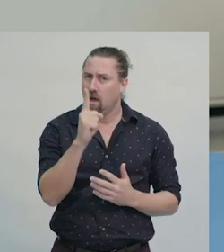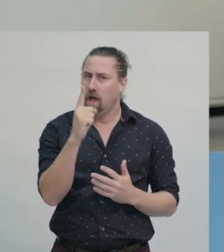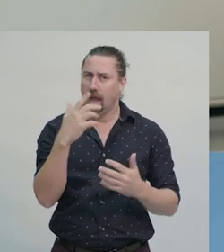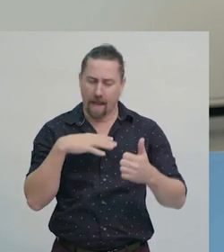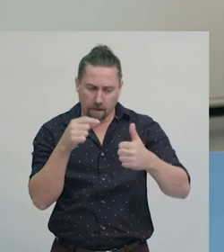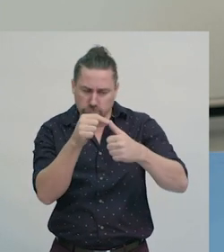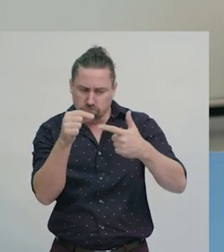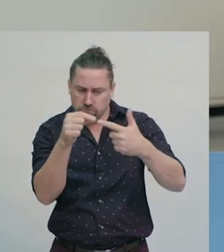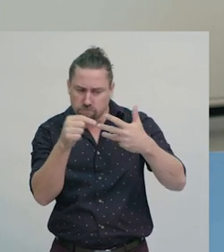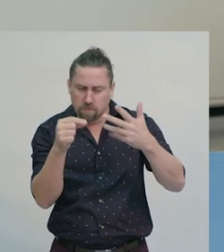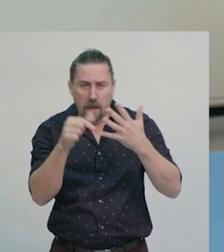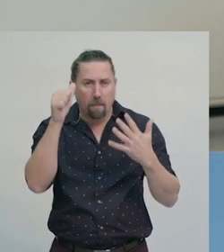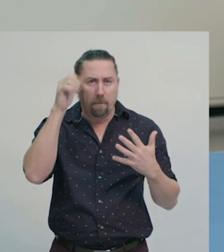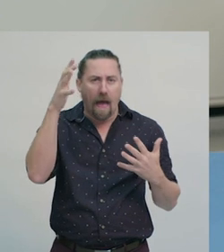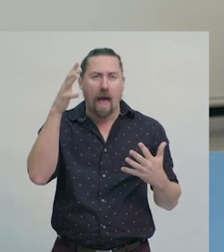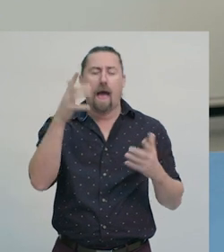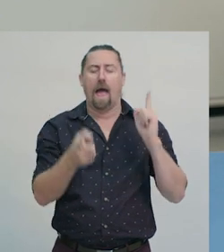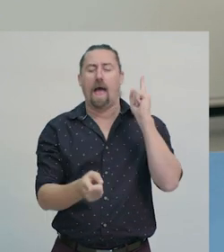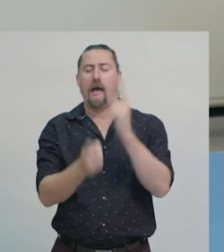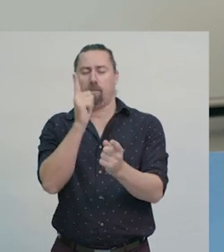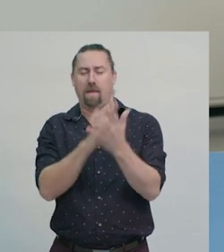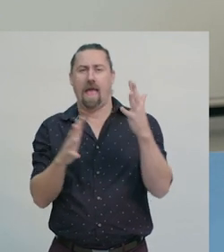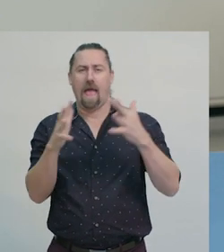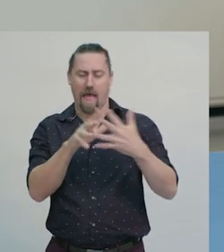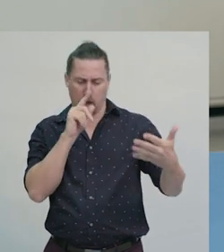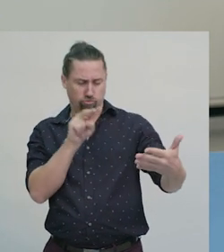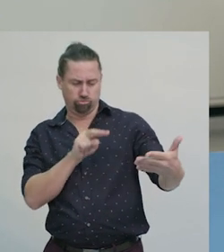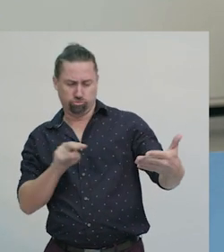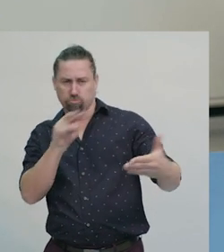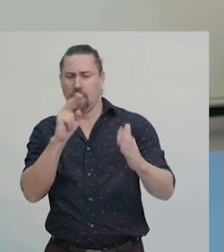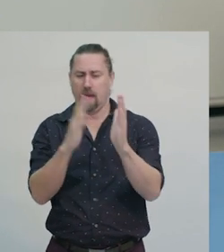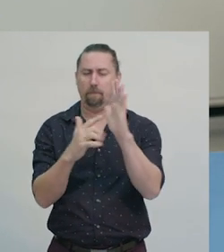to read information off a map, or to use a map for navigation.